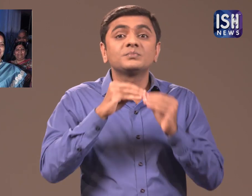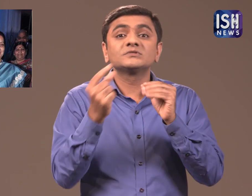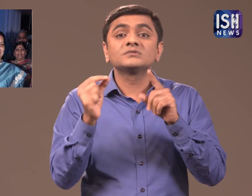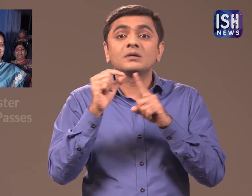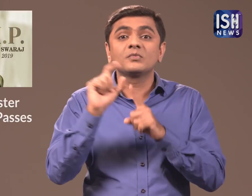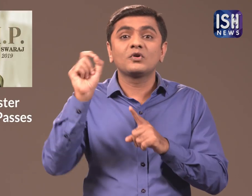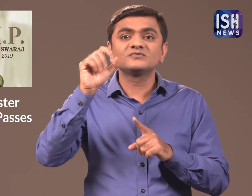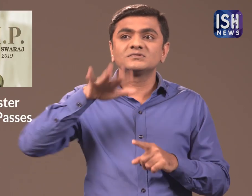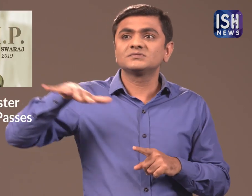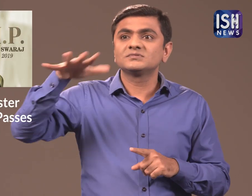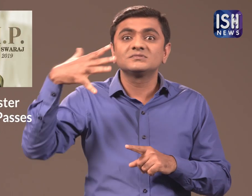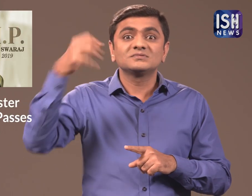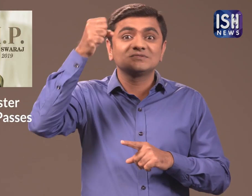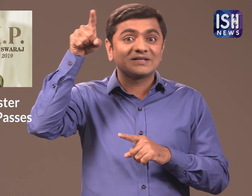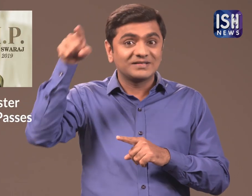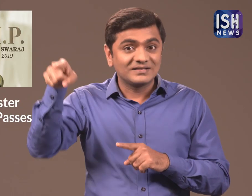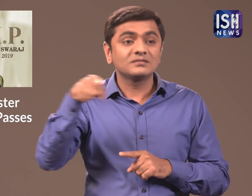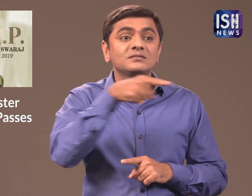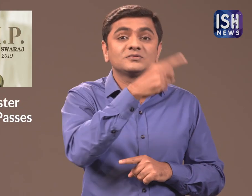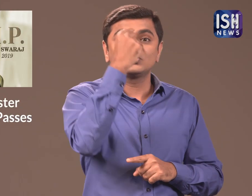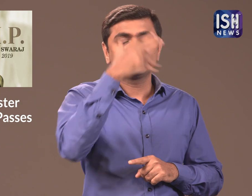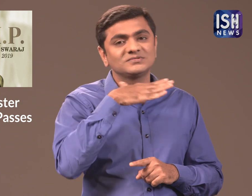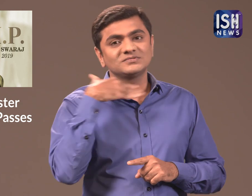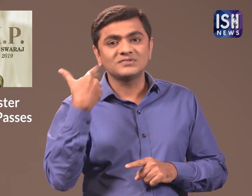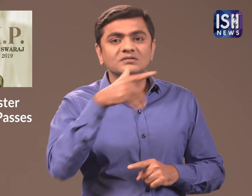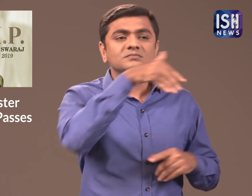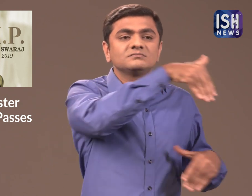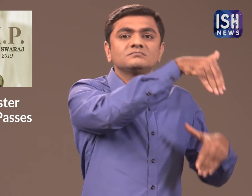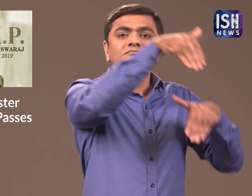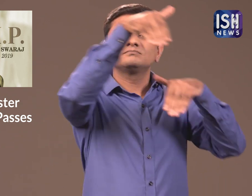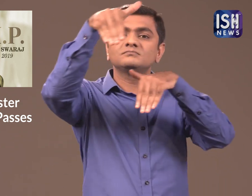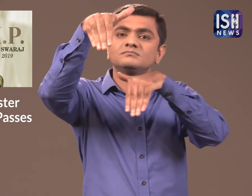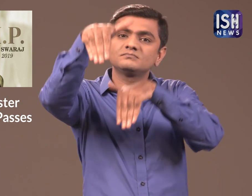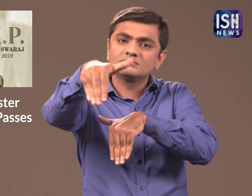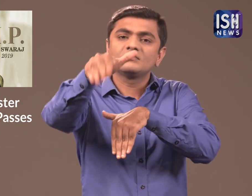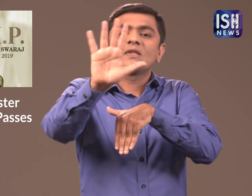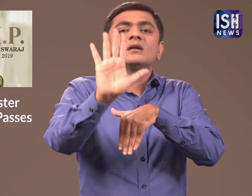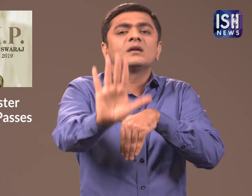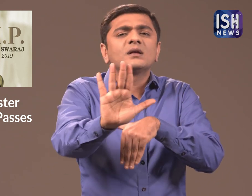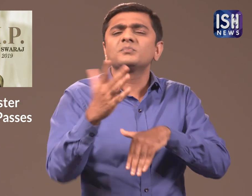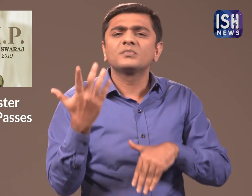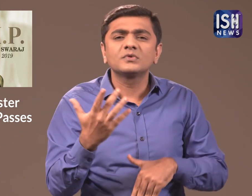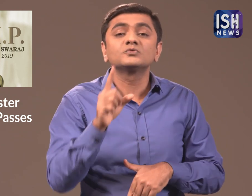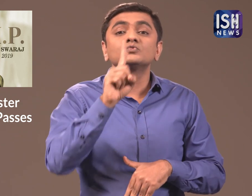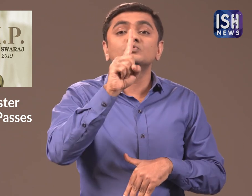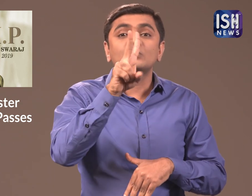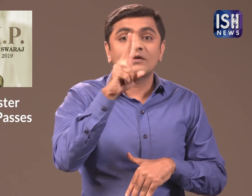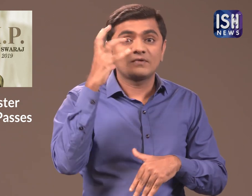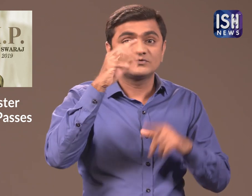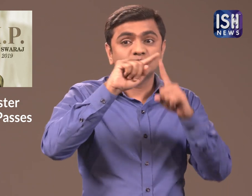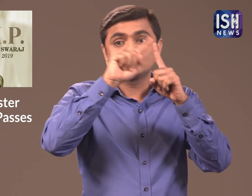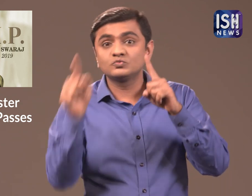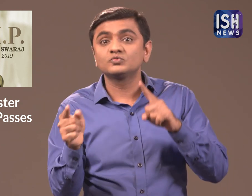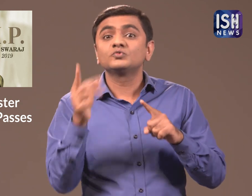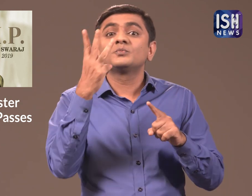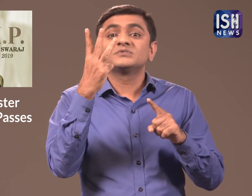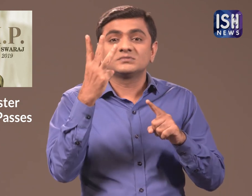At the BJP headquarters Sushma’s body will be kept from 12:00pm to 3:00pm